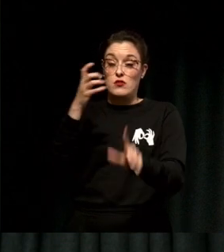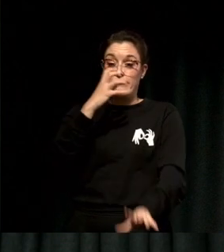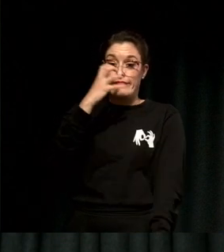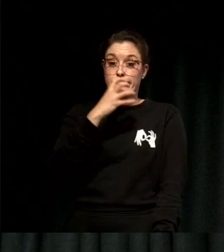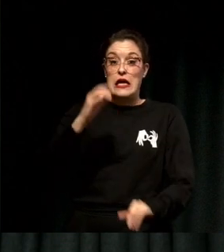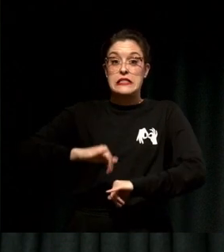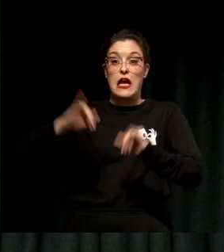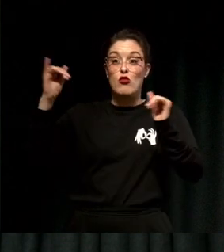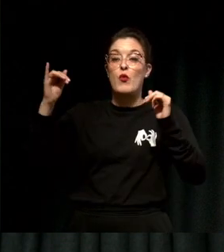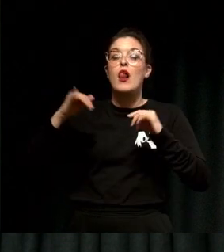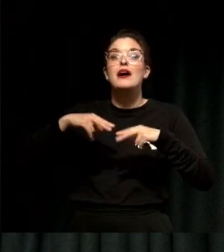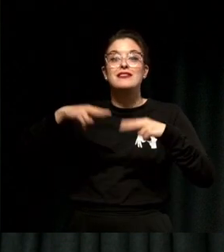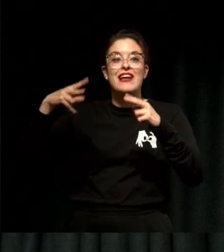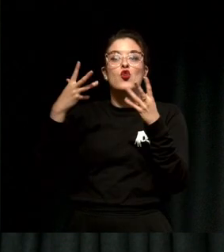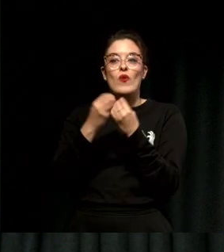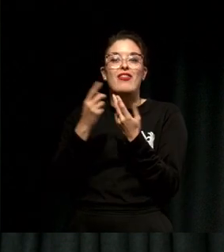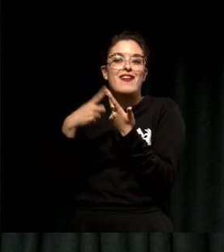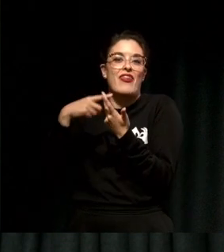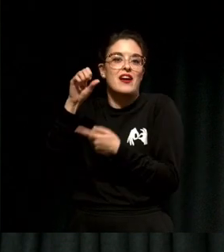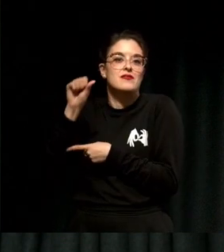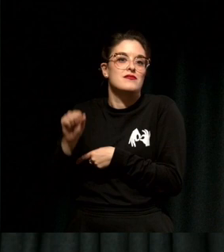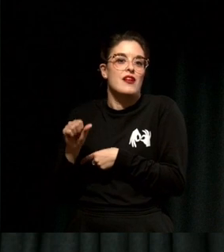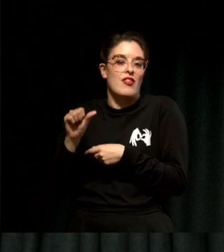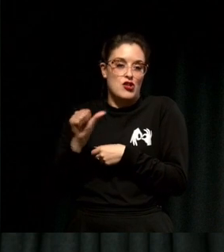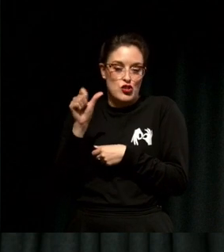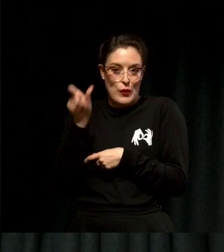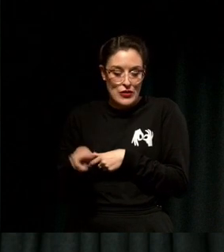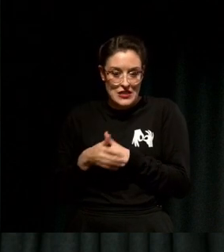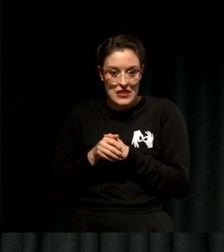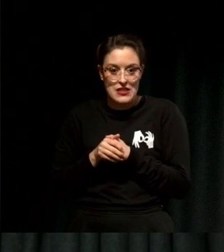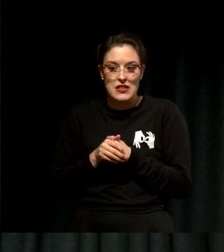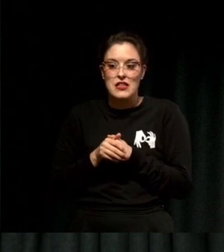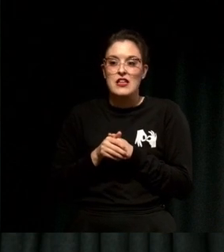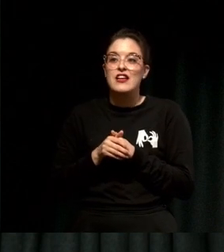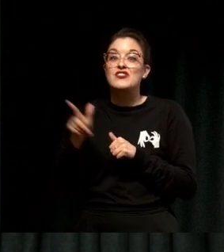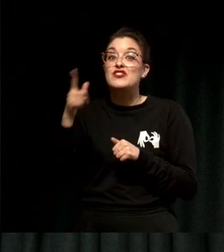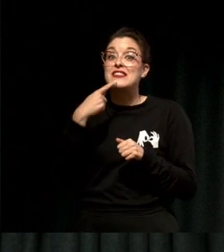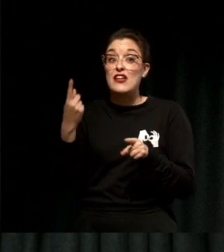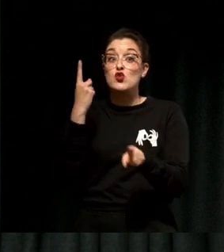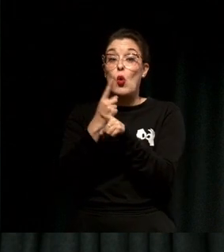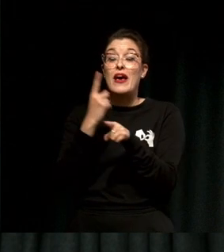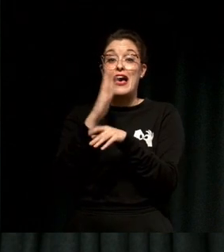South Asian person, and she said that talking about SAARI Collective actually saved that date.